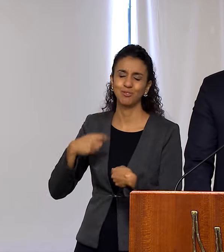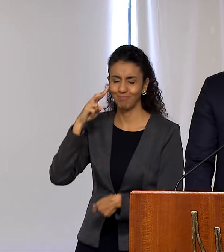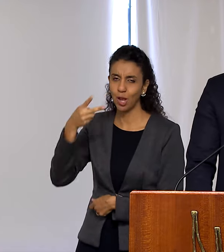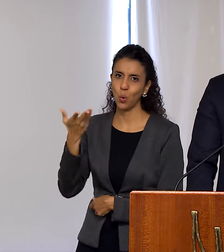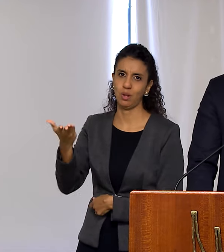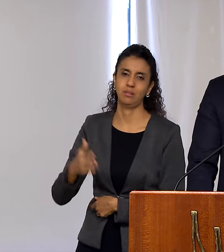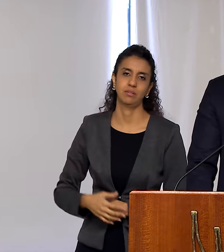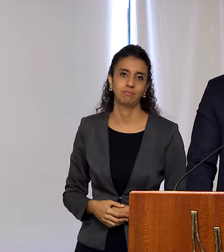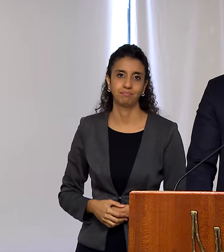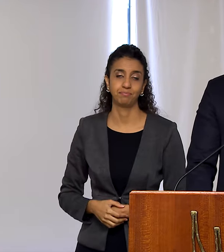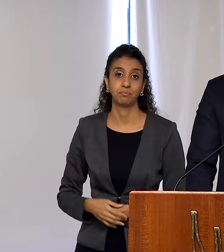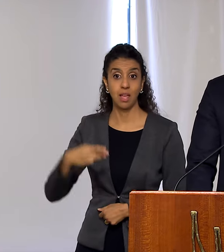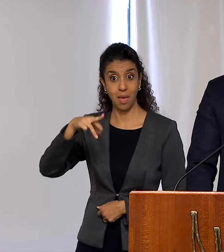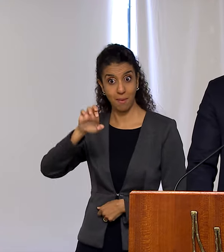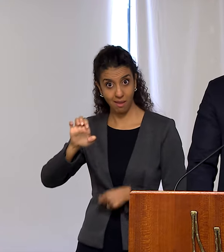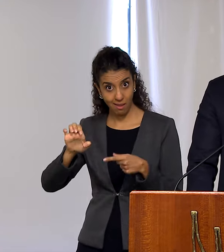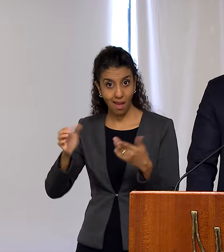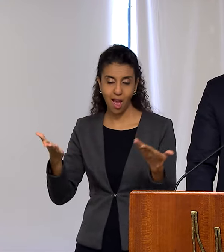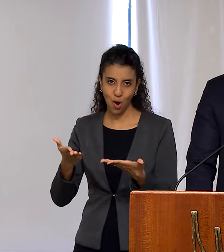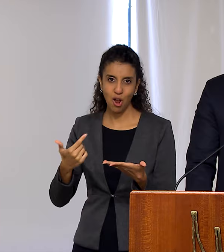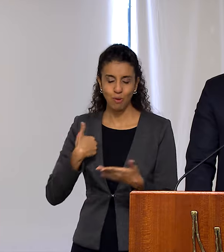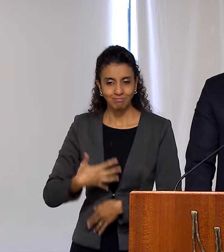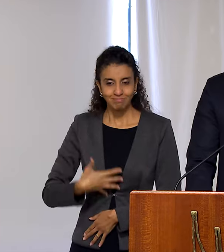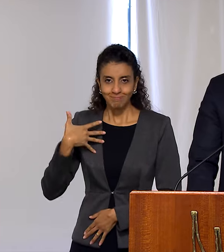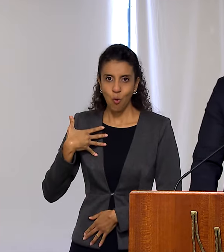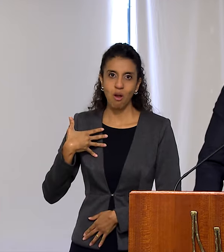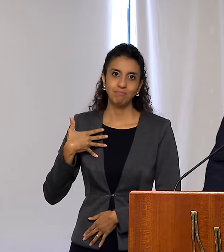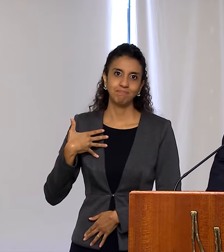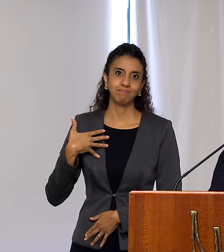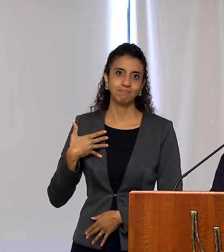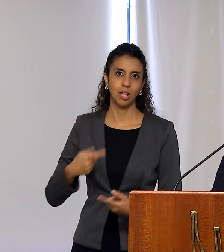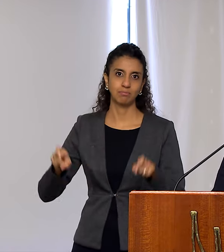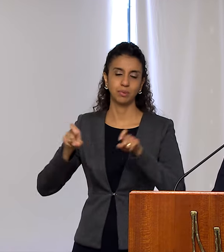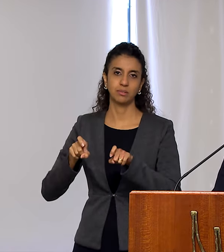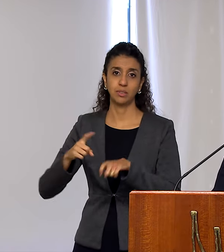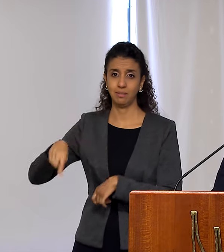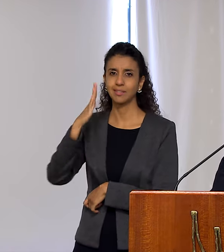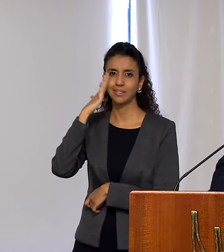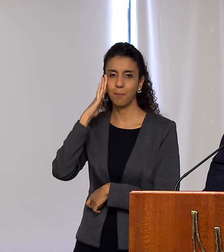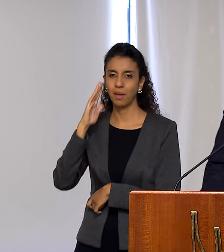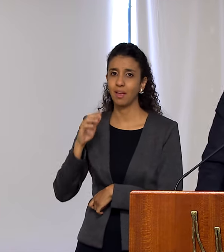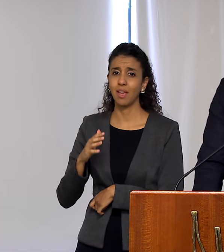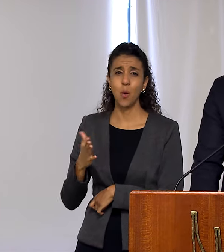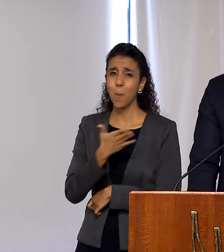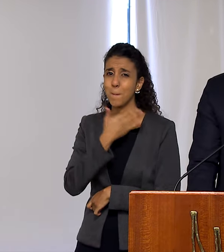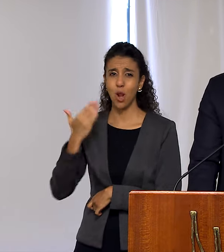the Ministry of Foreign Affairs that now falls to me, with honor, to lead. Be assured that you will have the best of me.